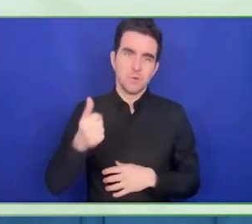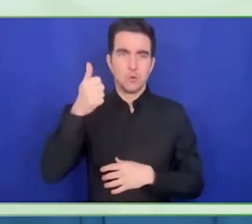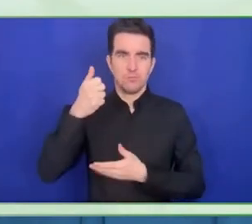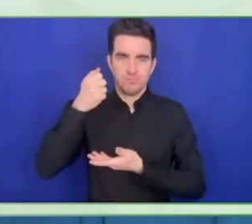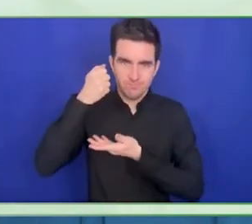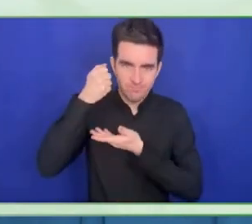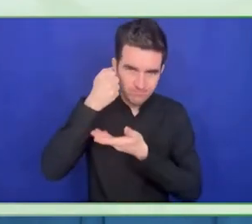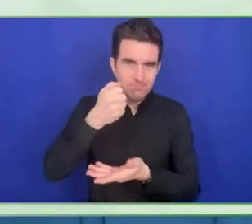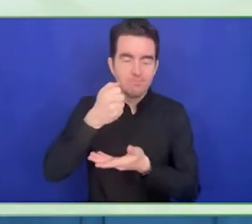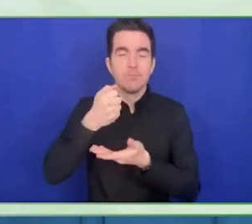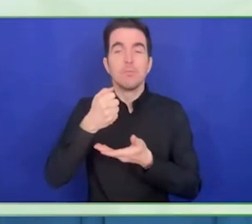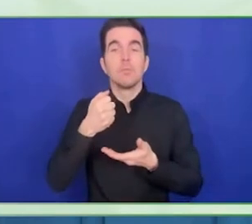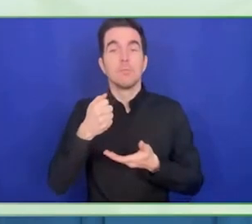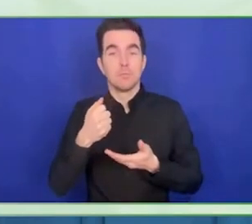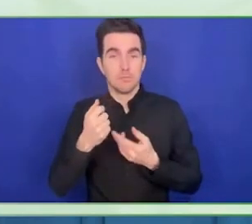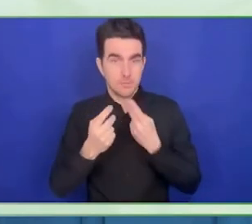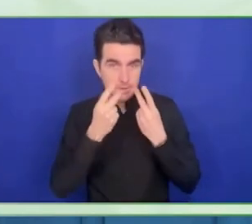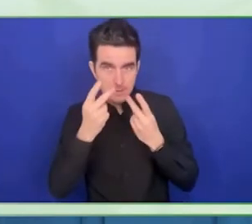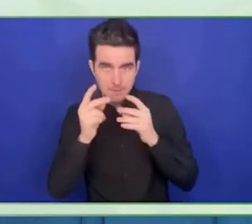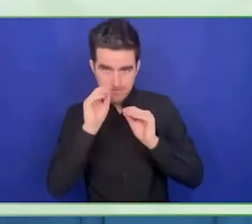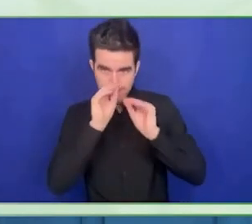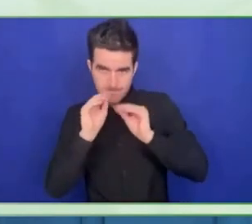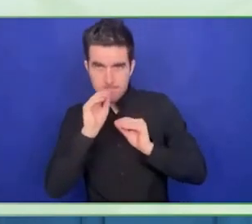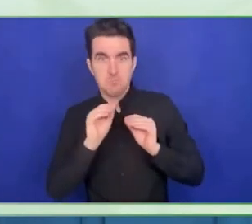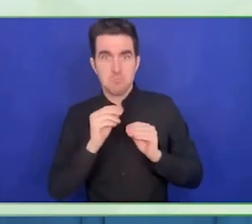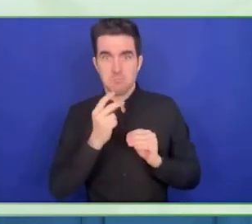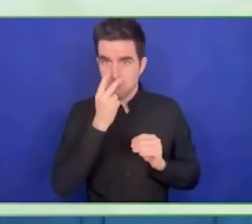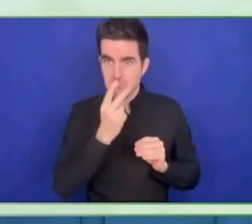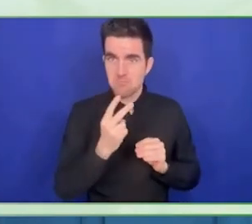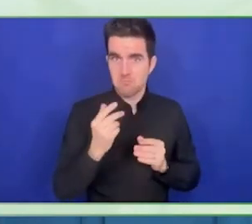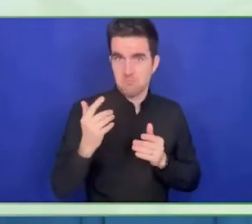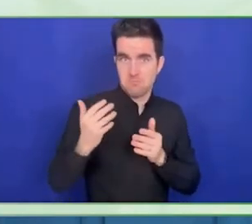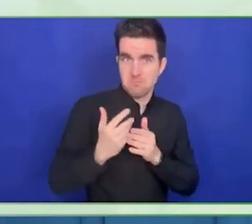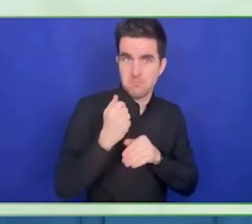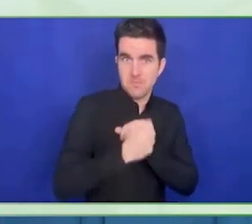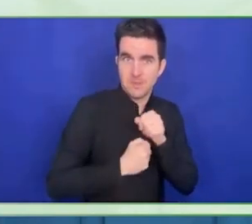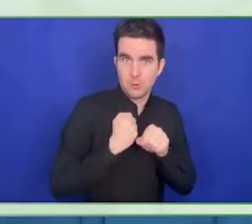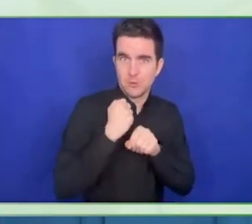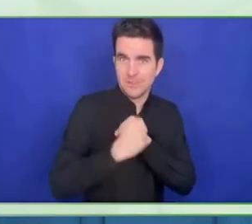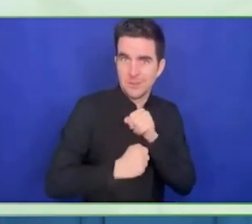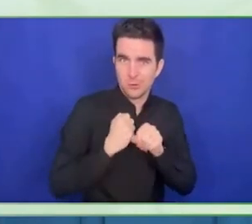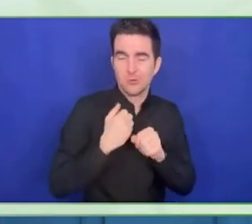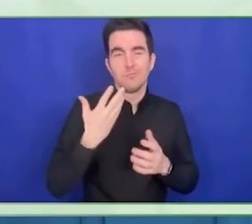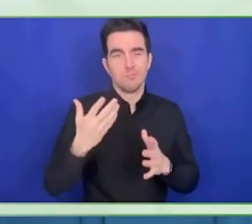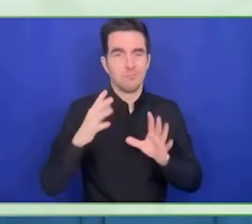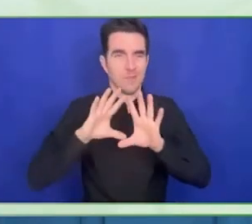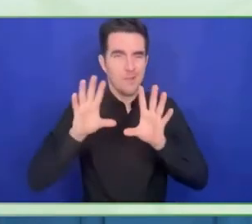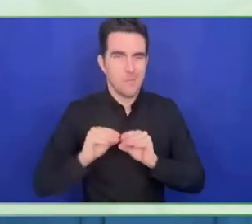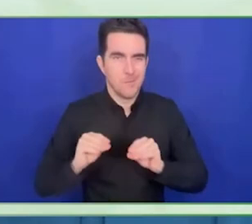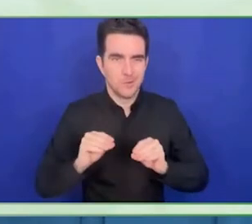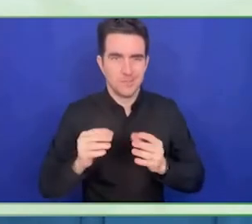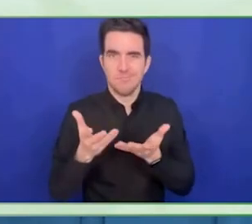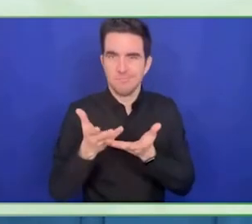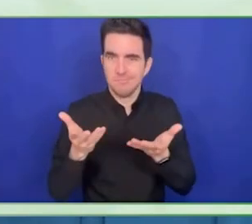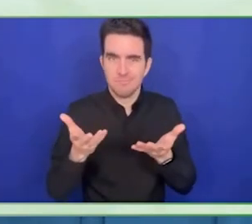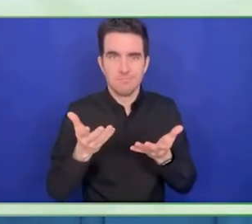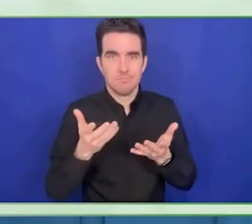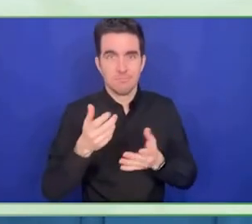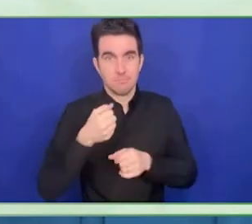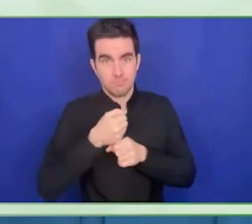Lastly other logo of the Society for human managers, with the title of the program called Employing Abilities At Work.